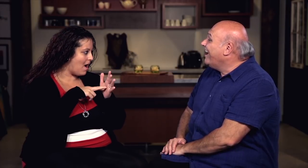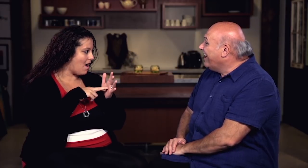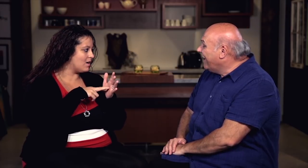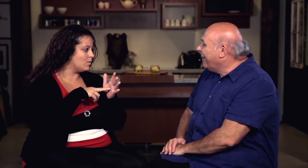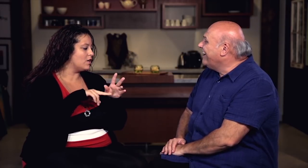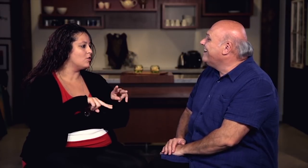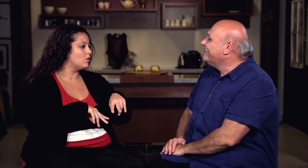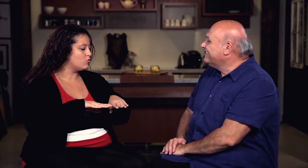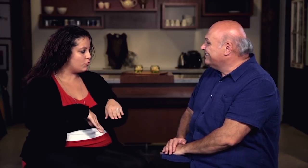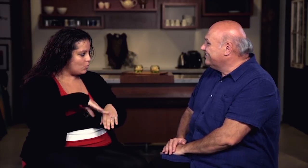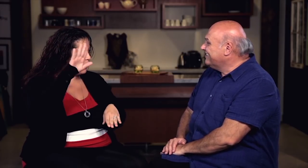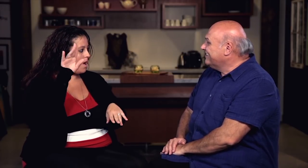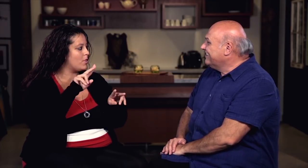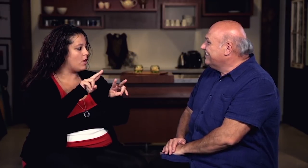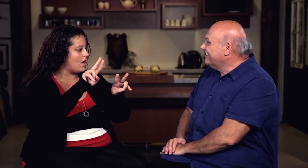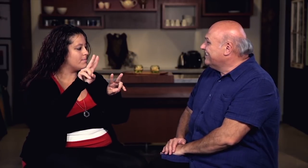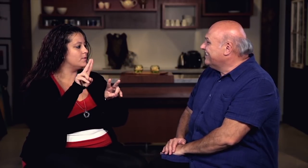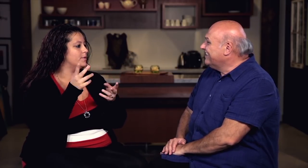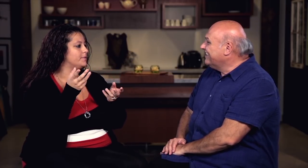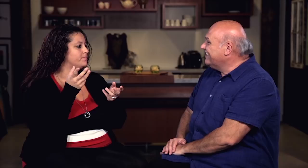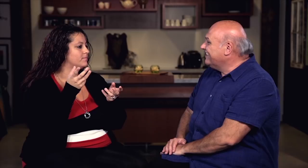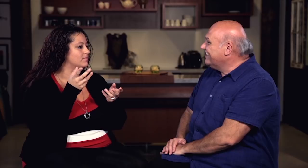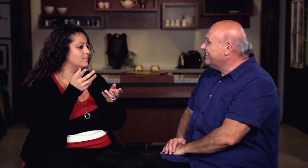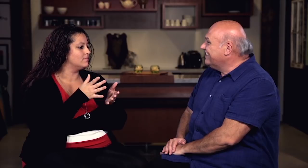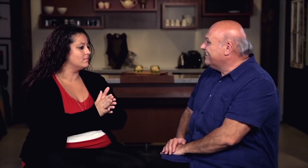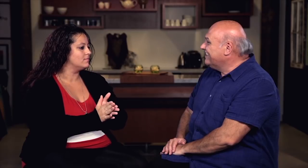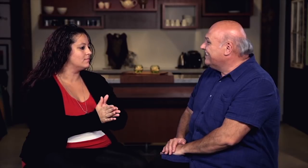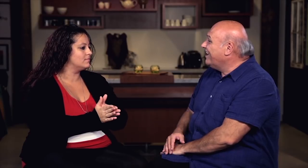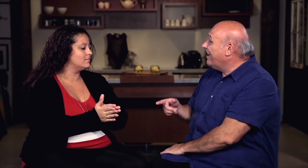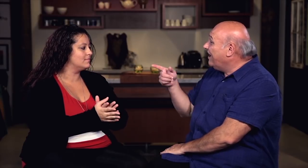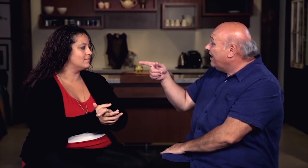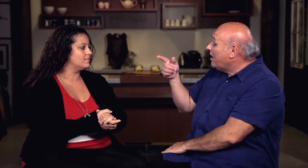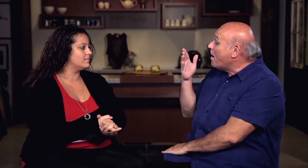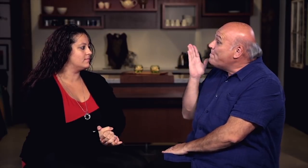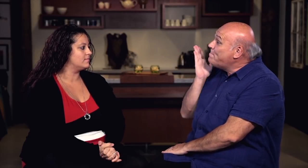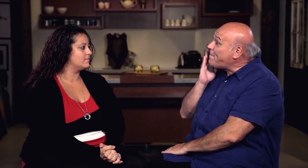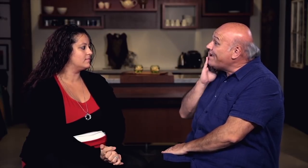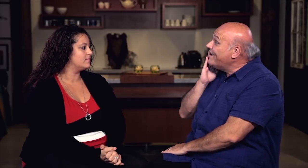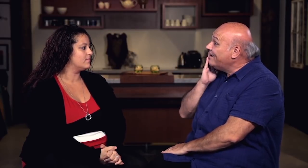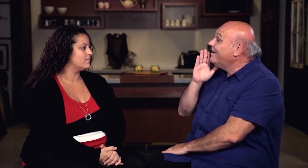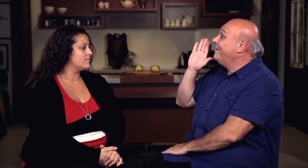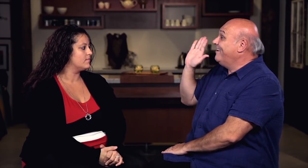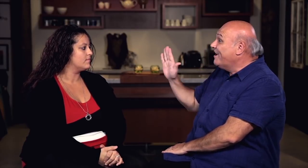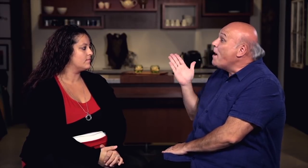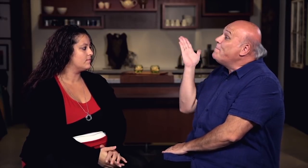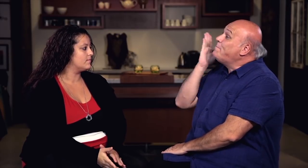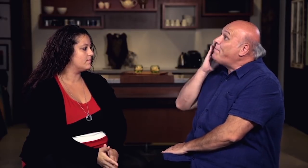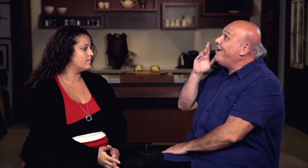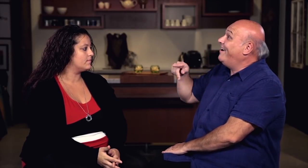who was my role model while growing up. Your mother and her mother would bake cakes. While you were